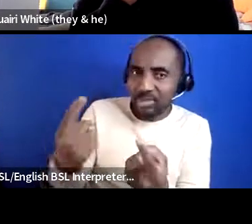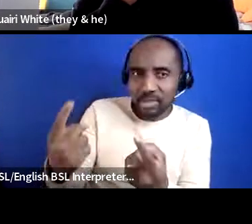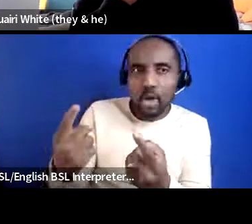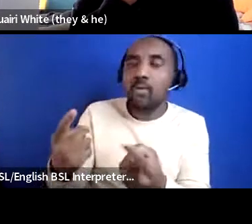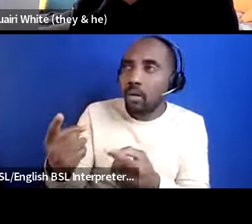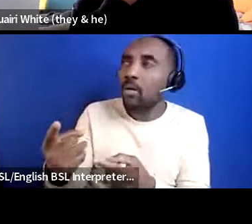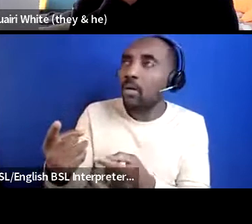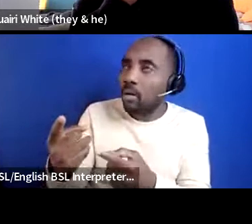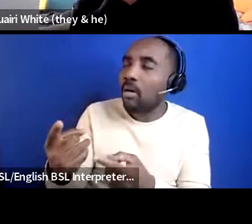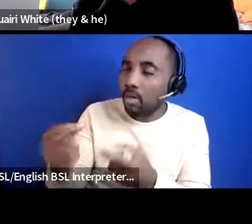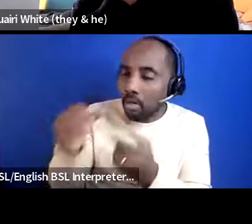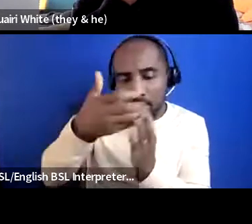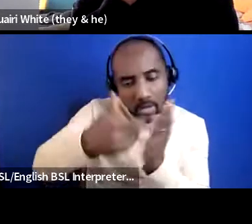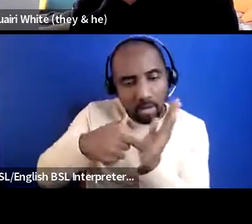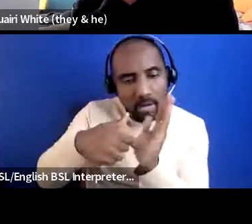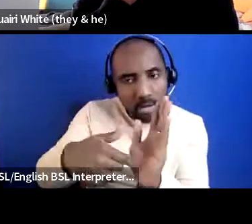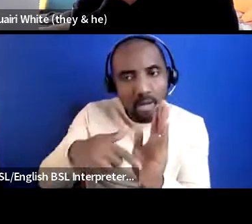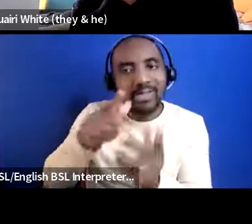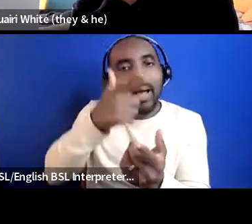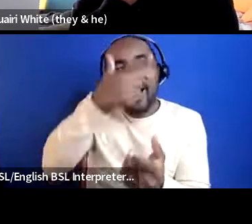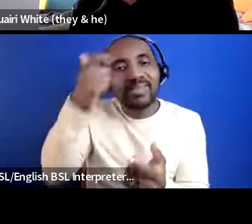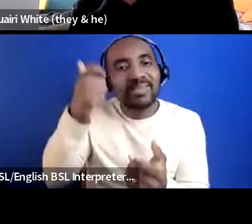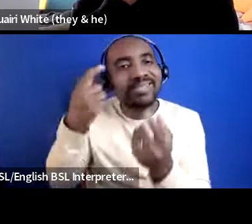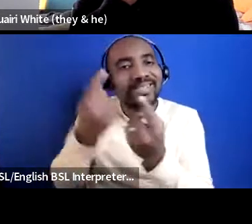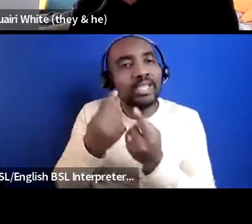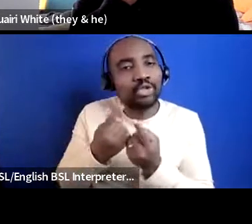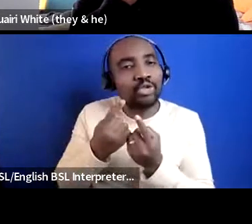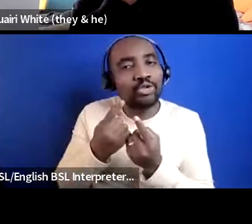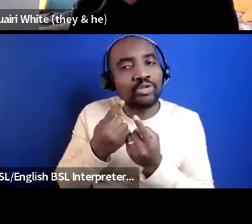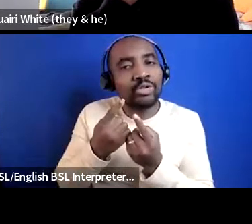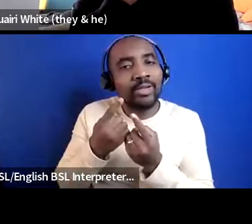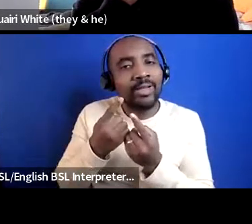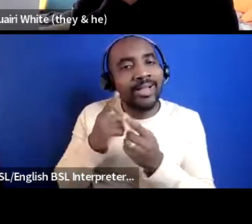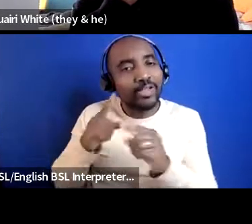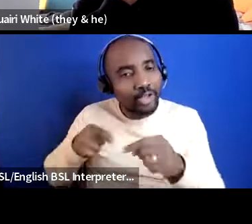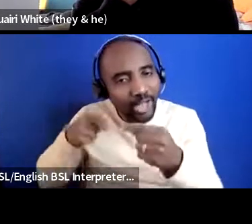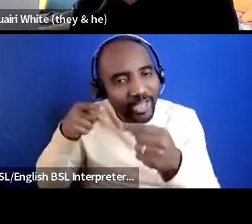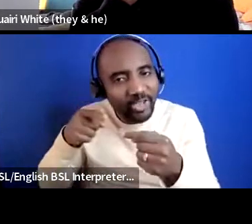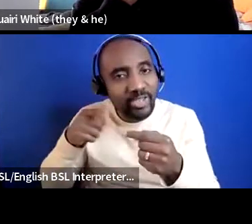issues that you go through because as emma said if you are not very articulate you're not able to